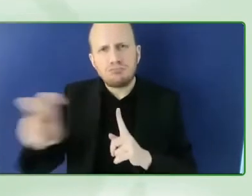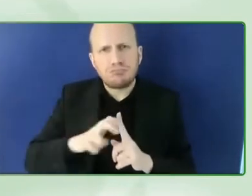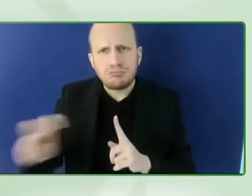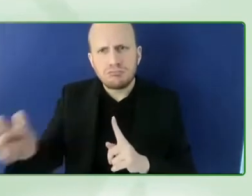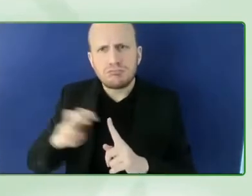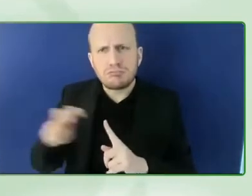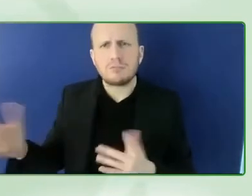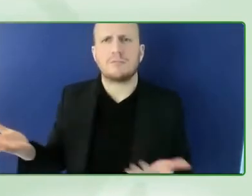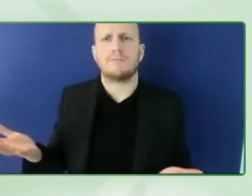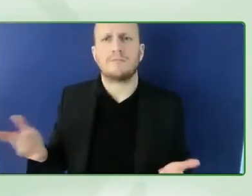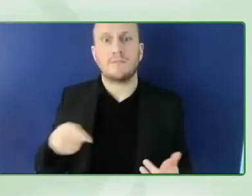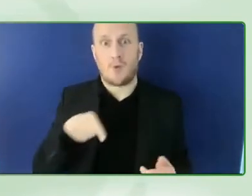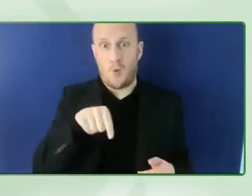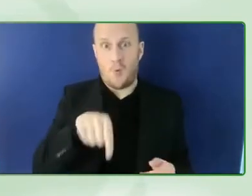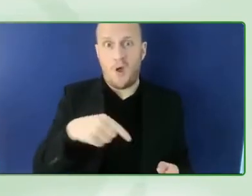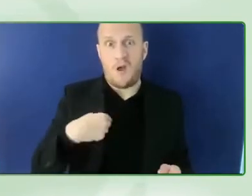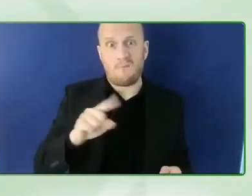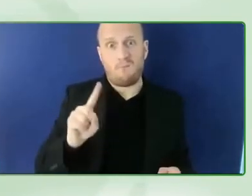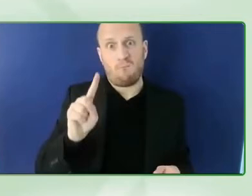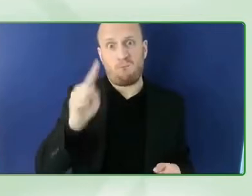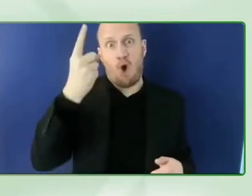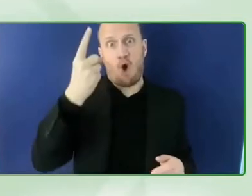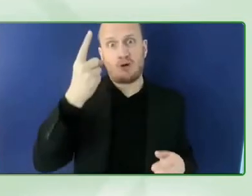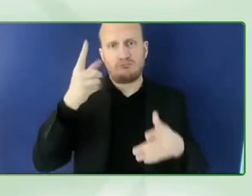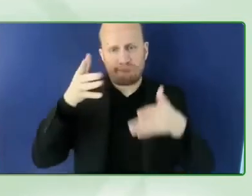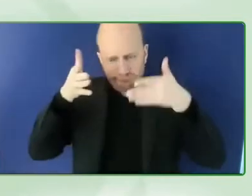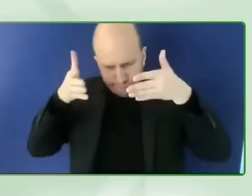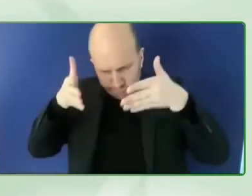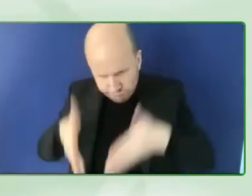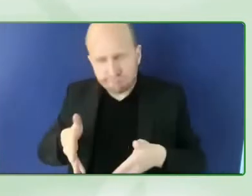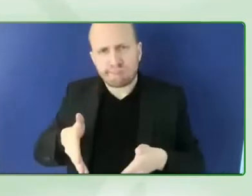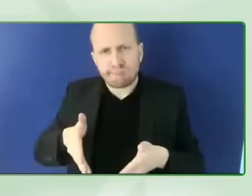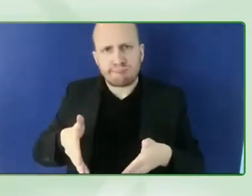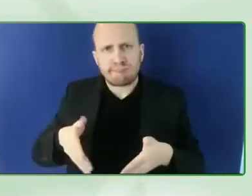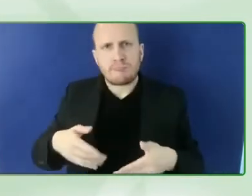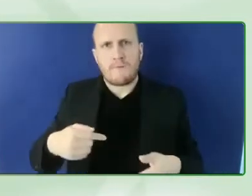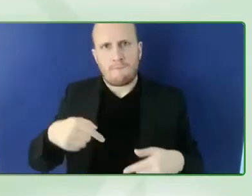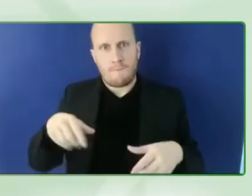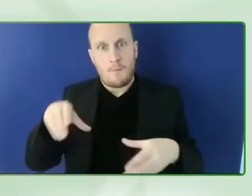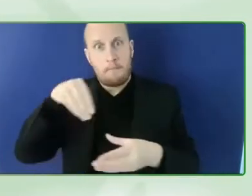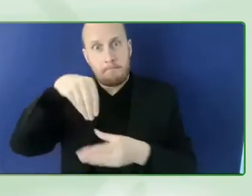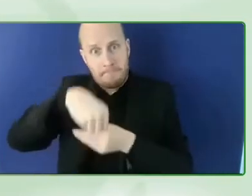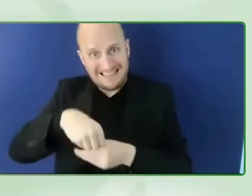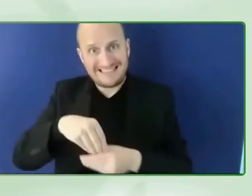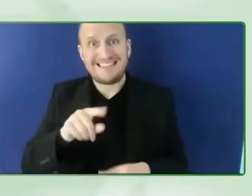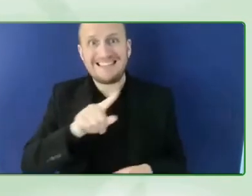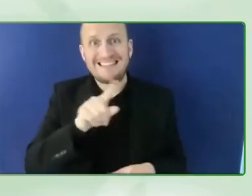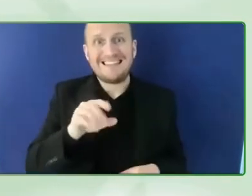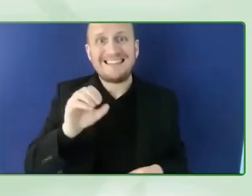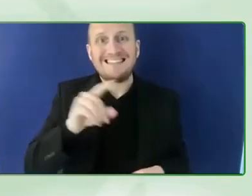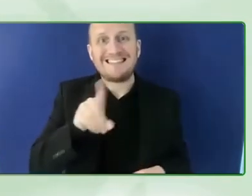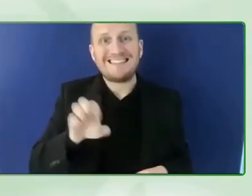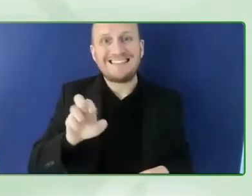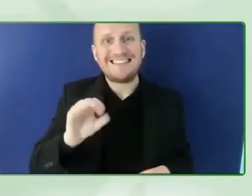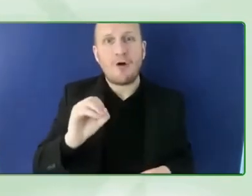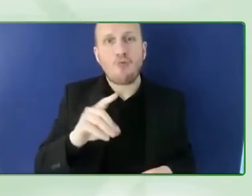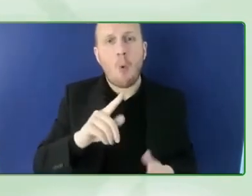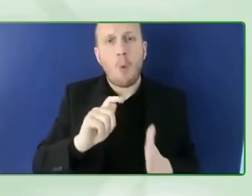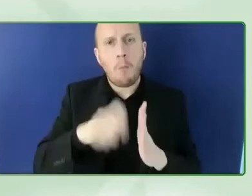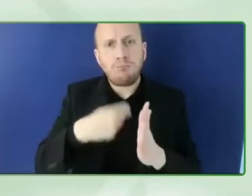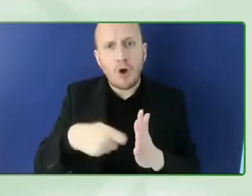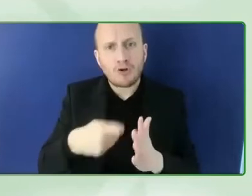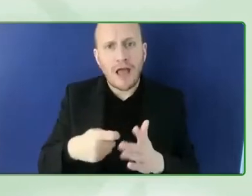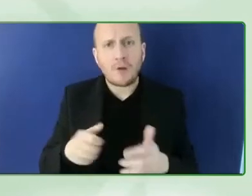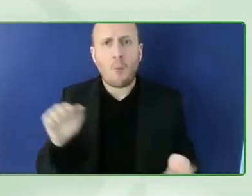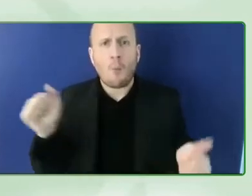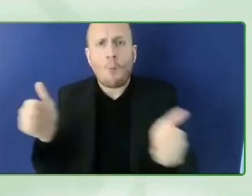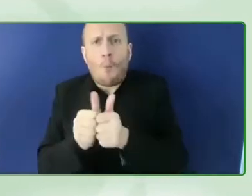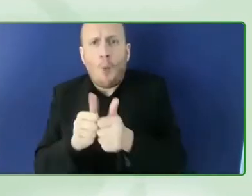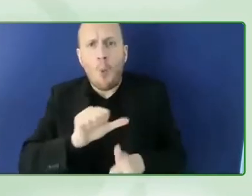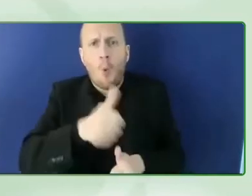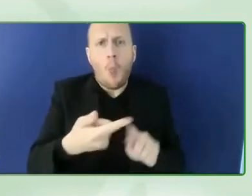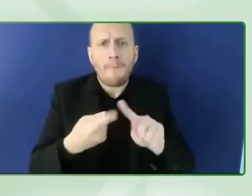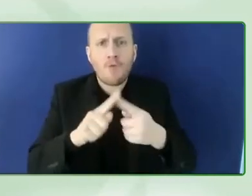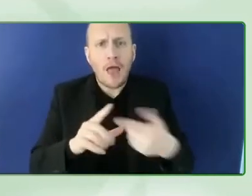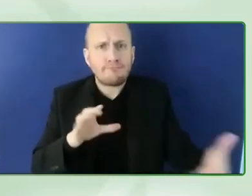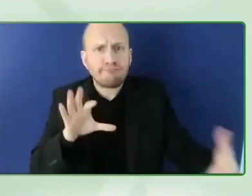this with onse and their project and other other friends and the we are define and understand and